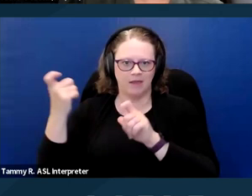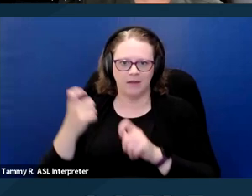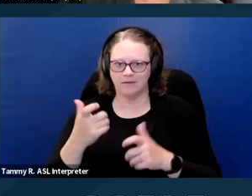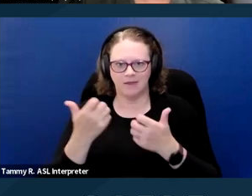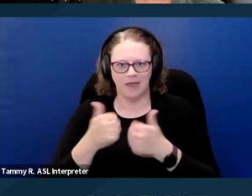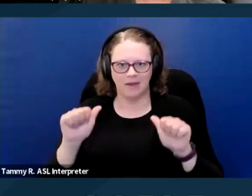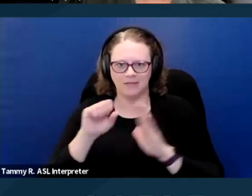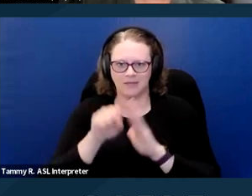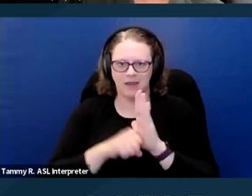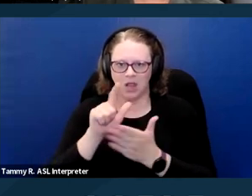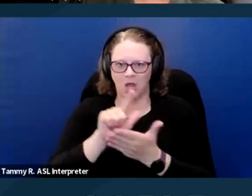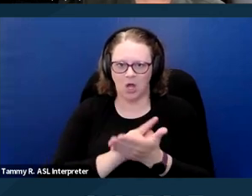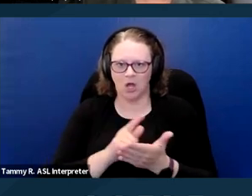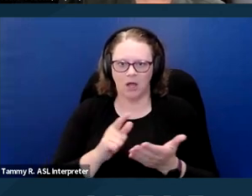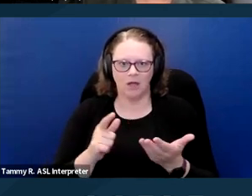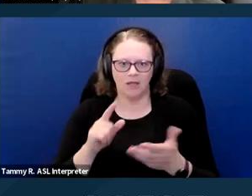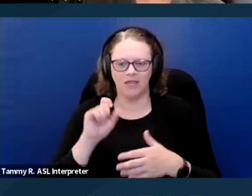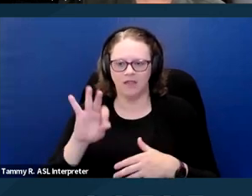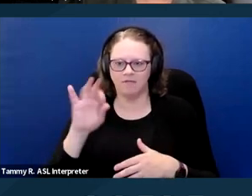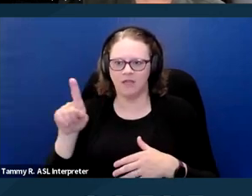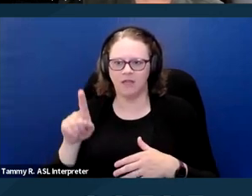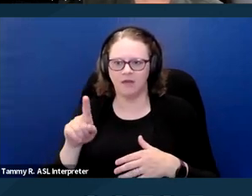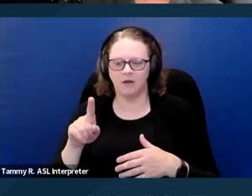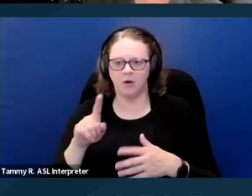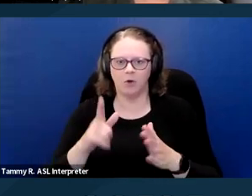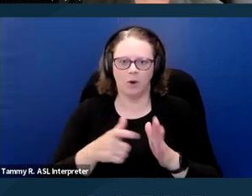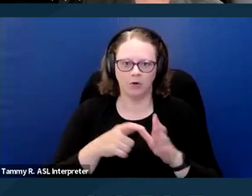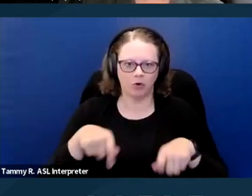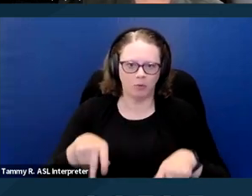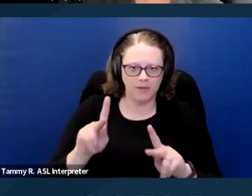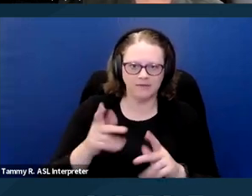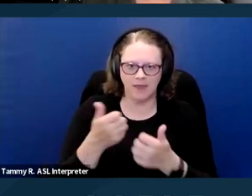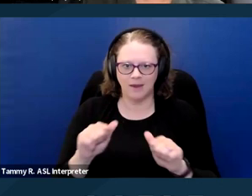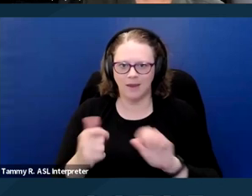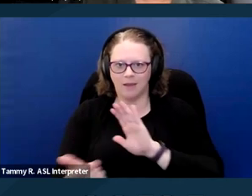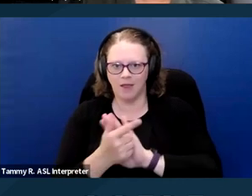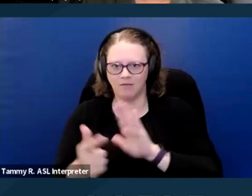or permit any unlawful housing discrimination, including the denial of accommodations.